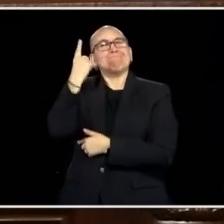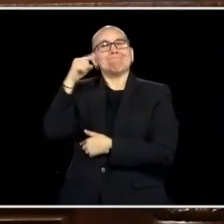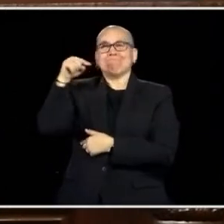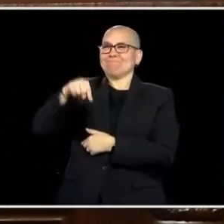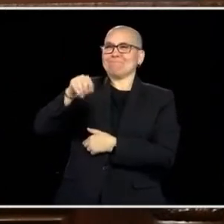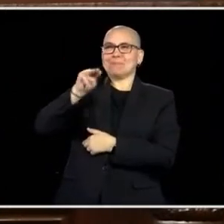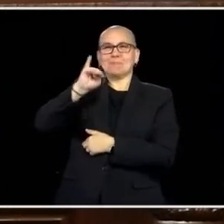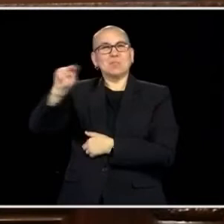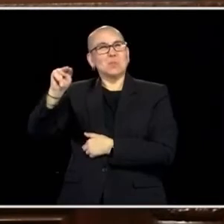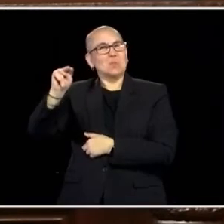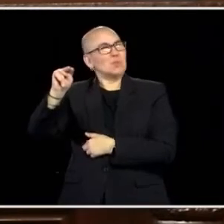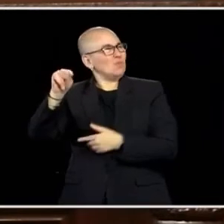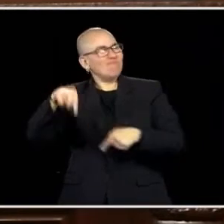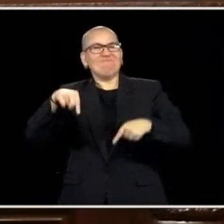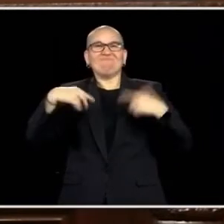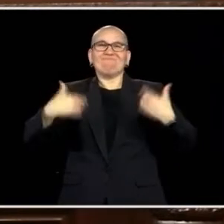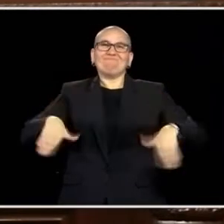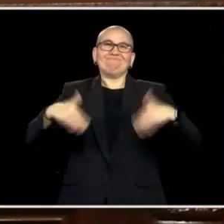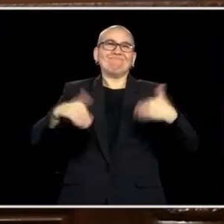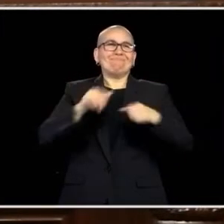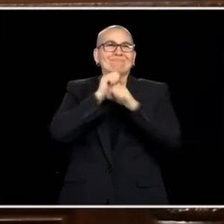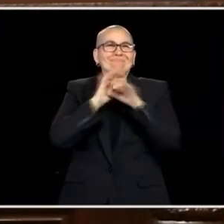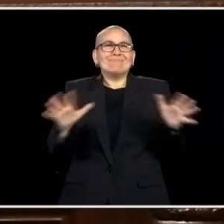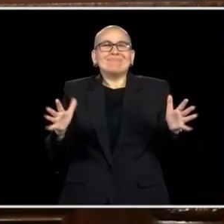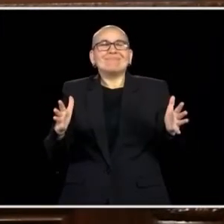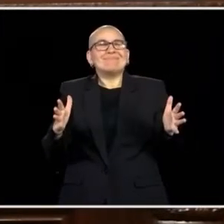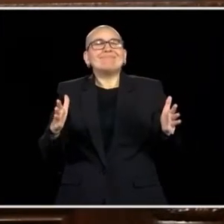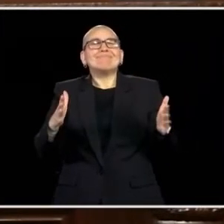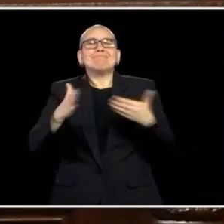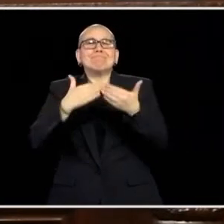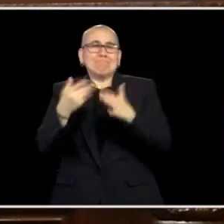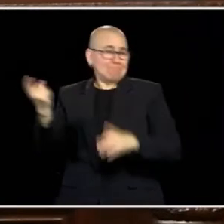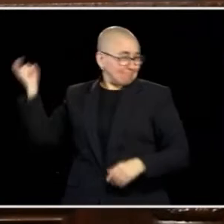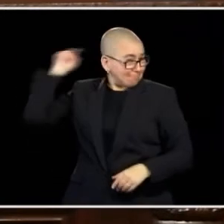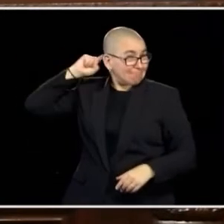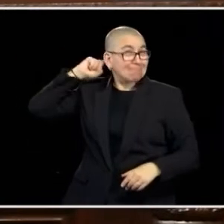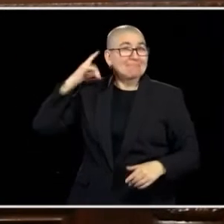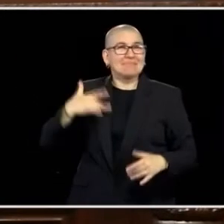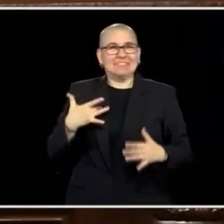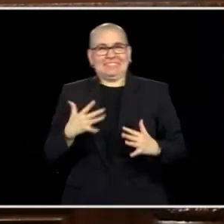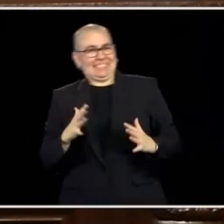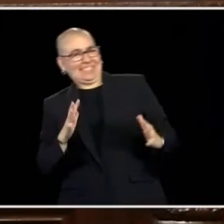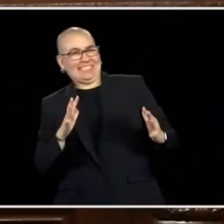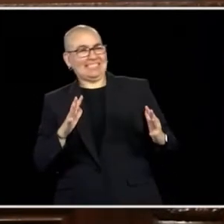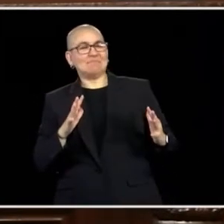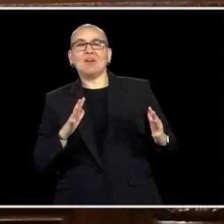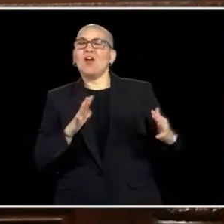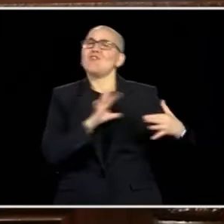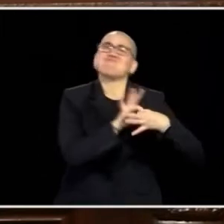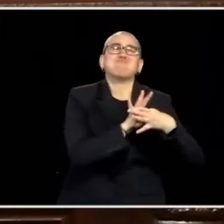NO MATTER HOW DIVIDED IT MAY FEEL AT TIMES, WE'RE STILL CONNECTED, FROM CHAIRMAN